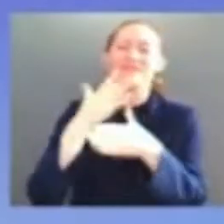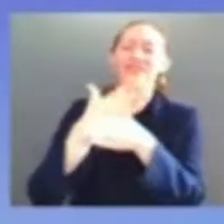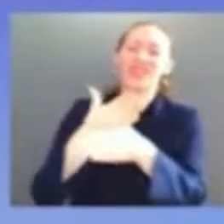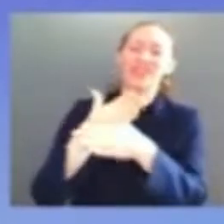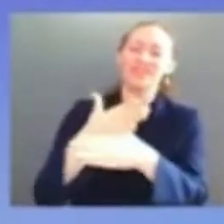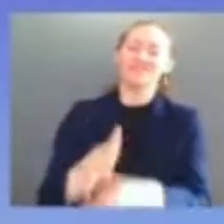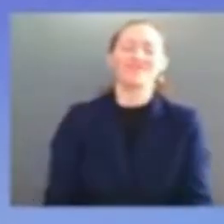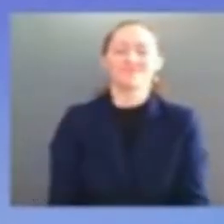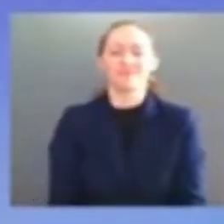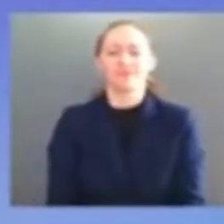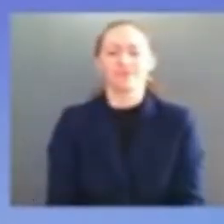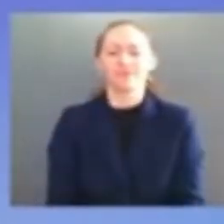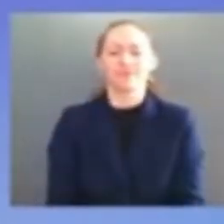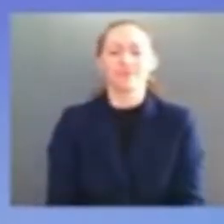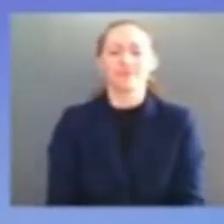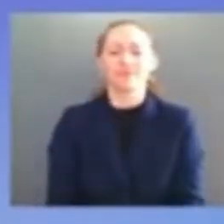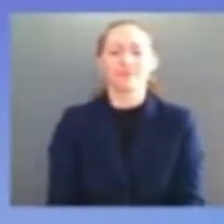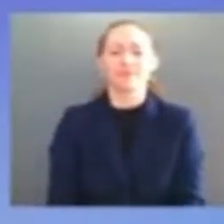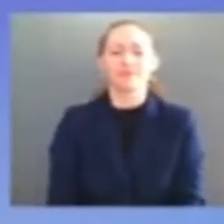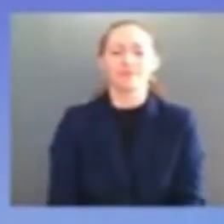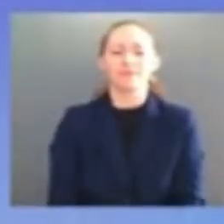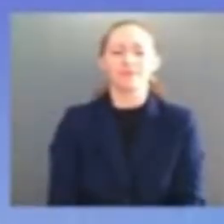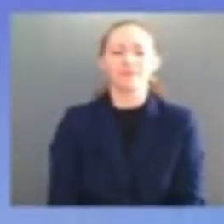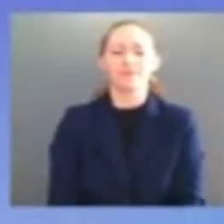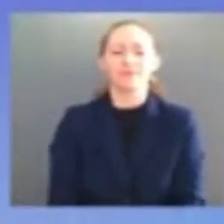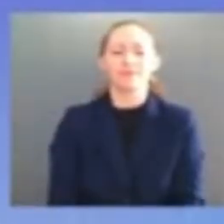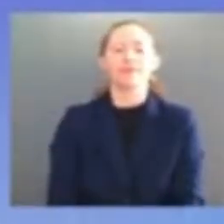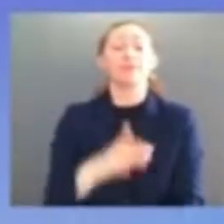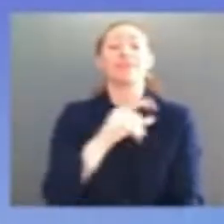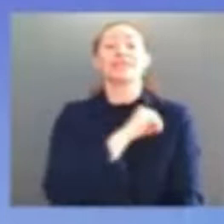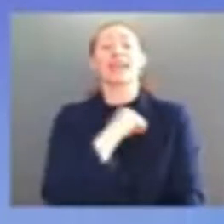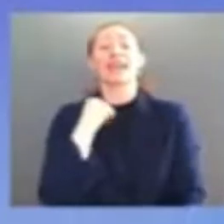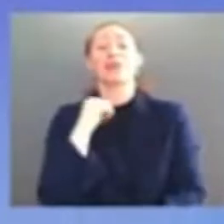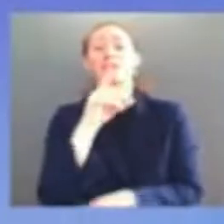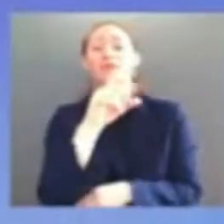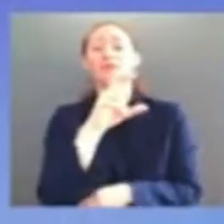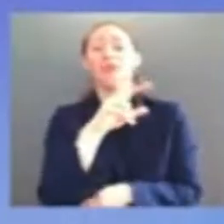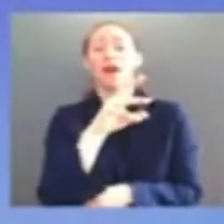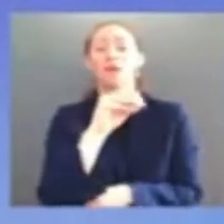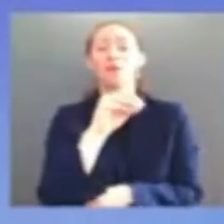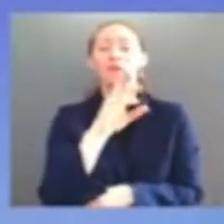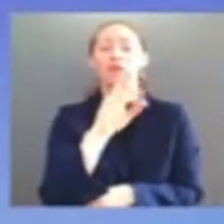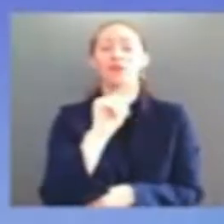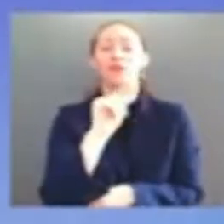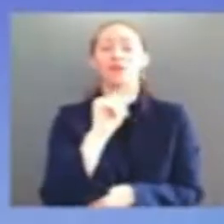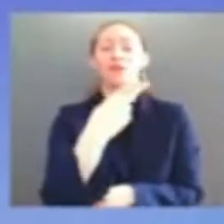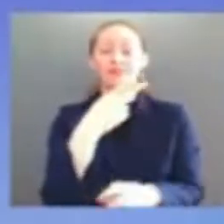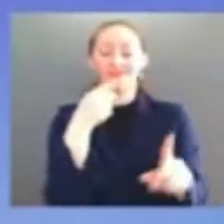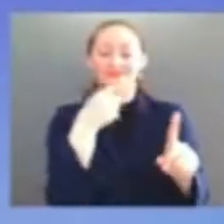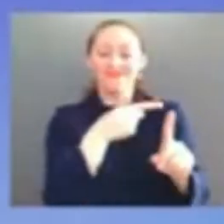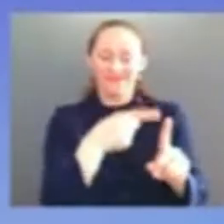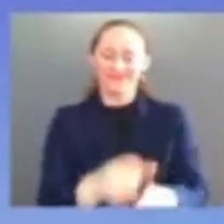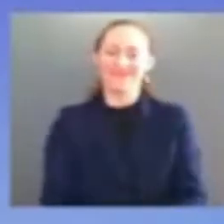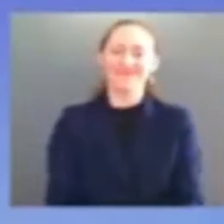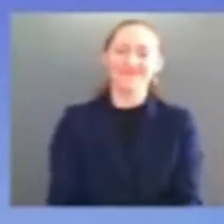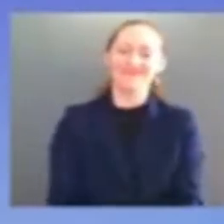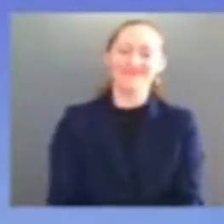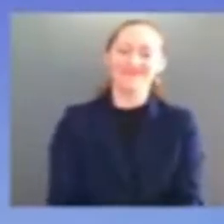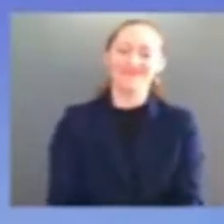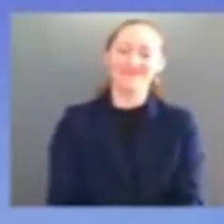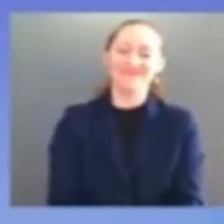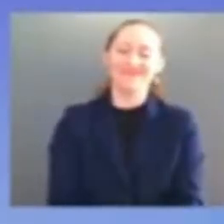is it vivian levine vivian i'm sorry vivian that's her is that your sister he's pointing